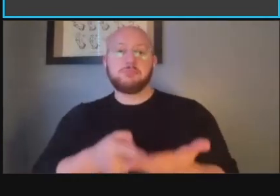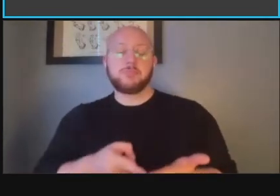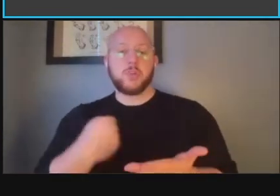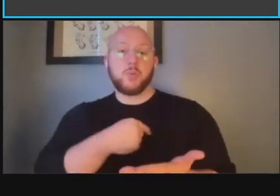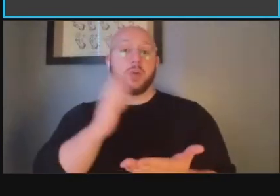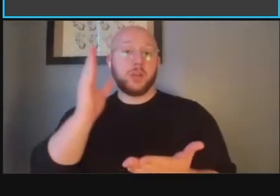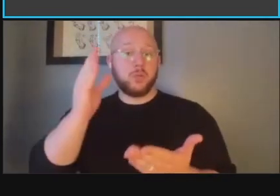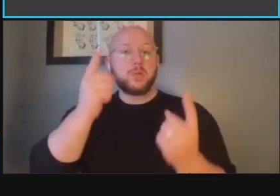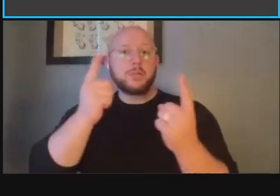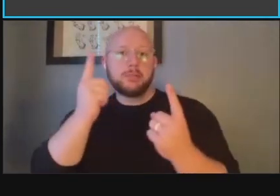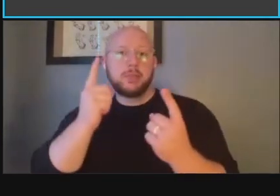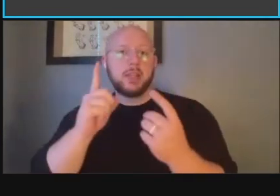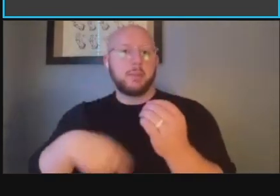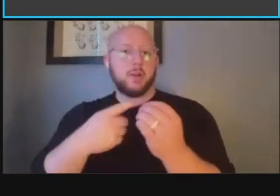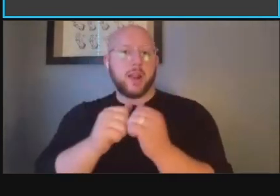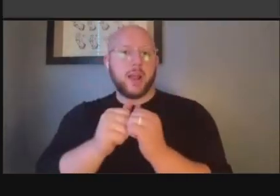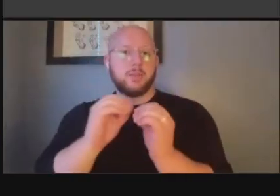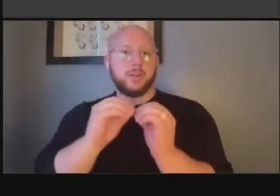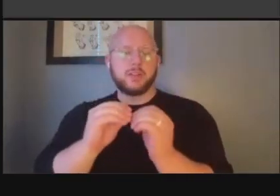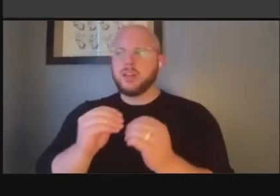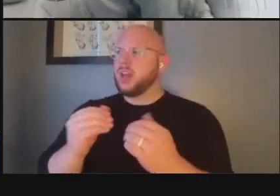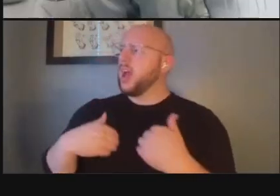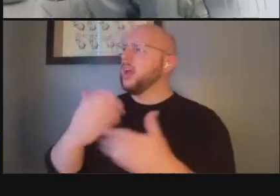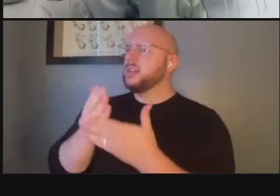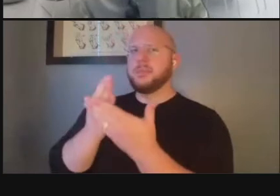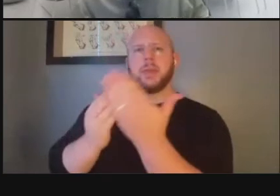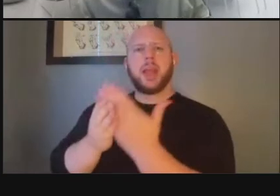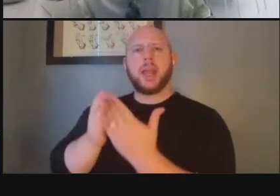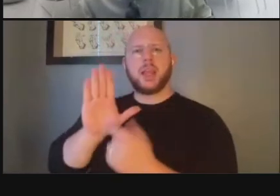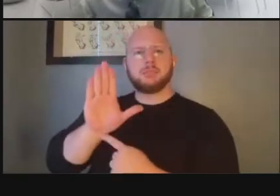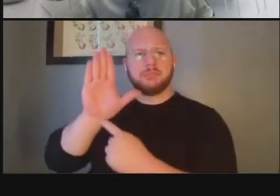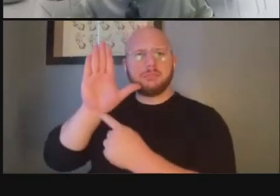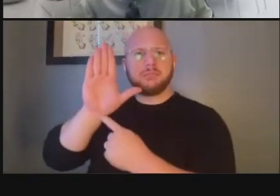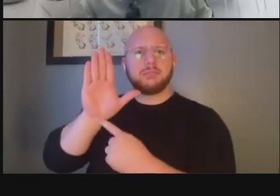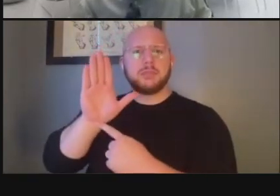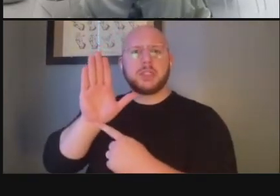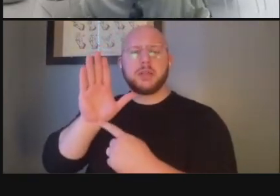there were some hands that were up that people have put down or put comments in the q a but if